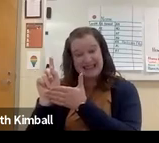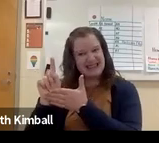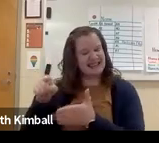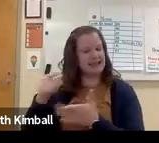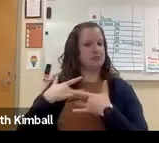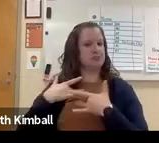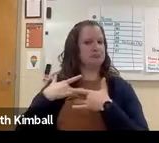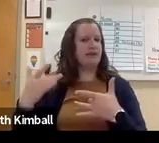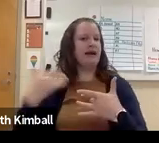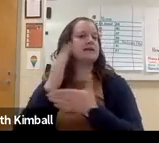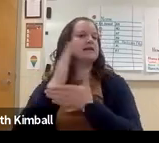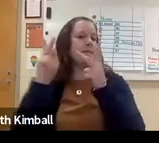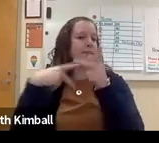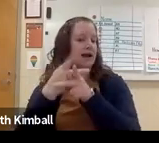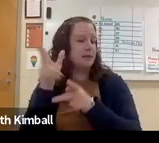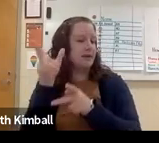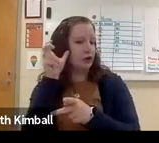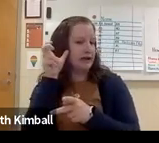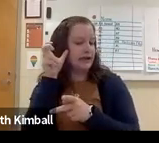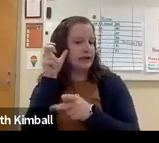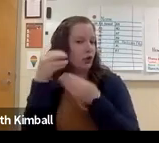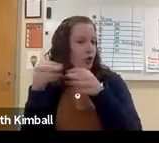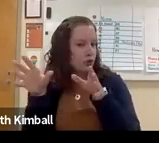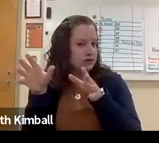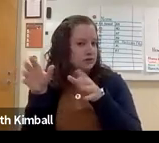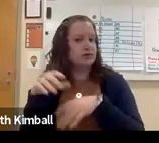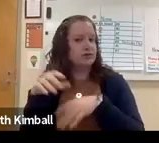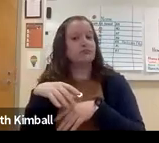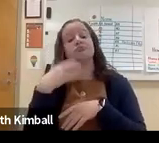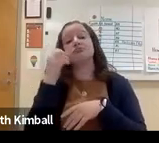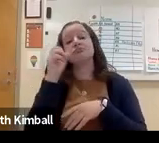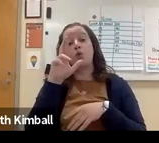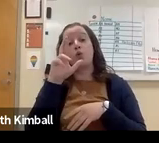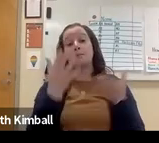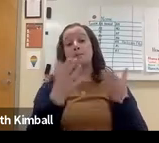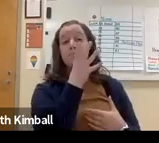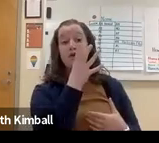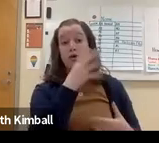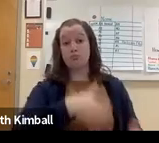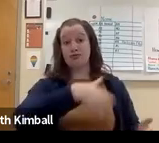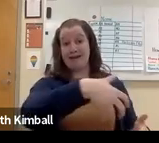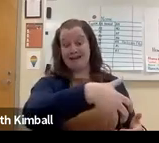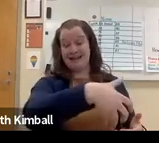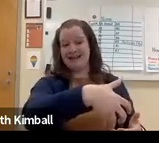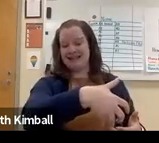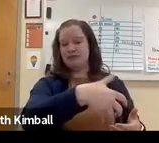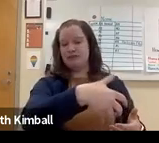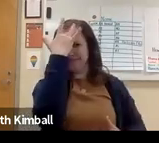And if a baby is born sometime around 24 weeks, they often have a hearing loss of some sort.